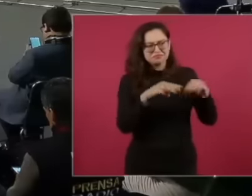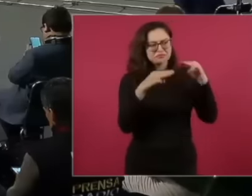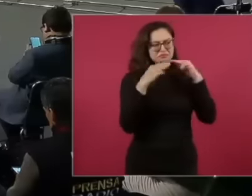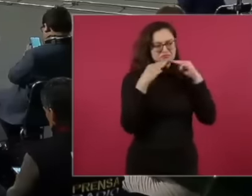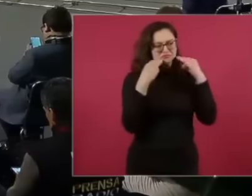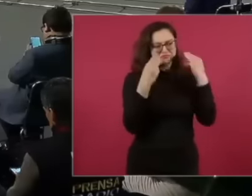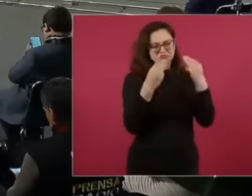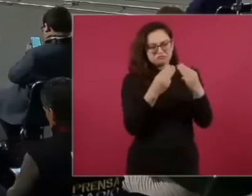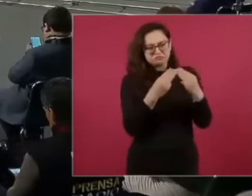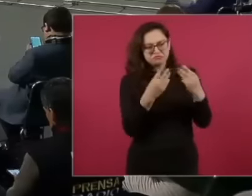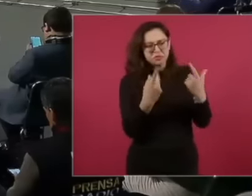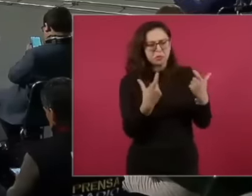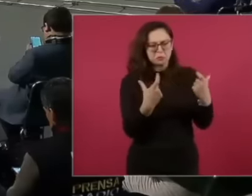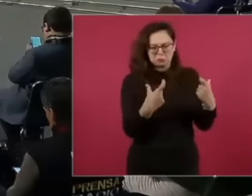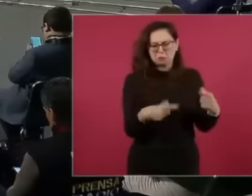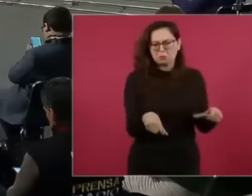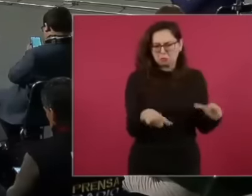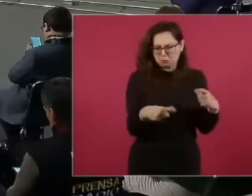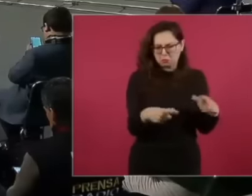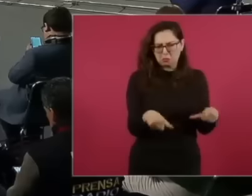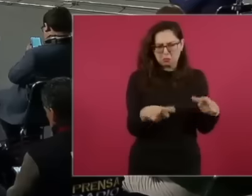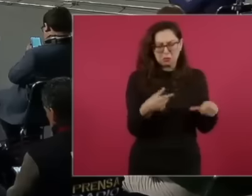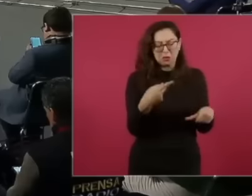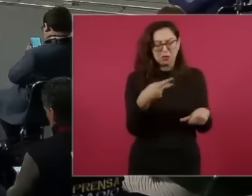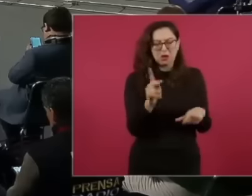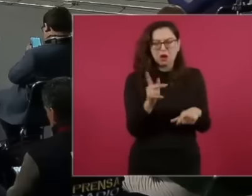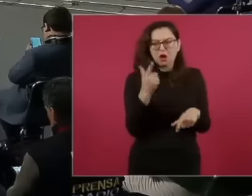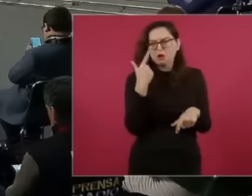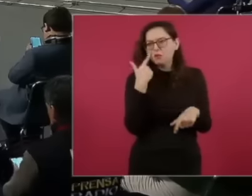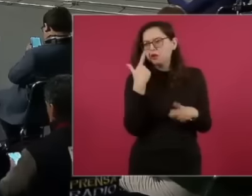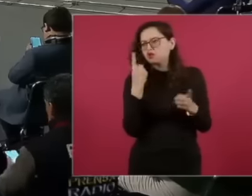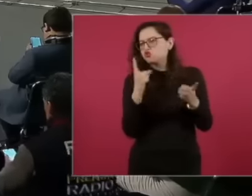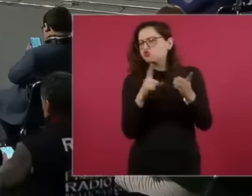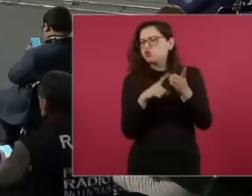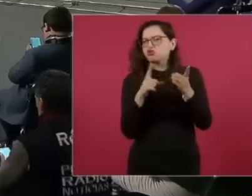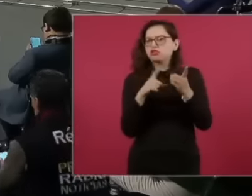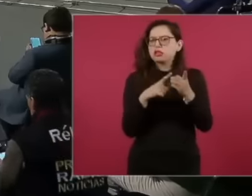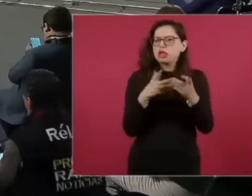250 million dollar yacht